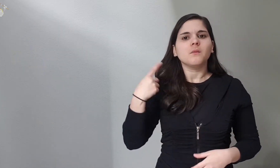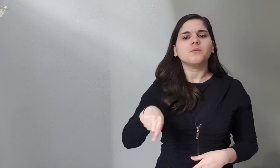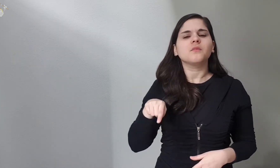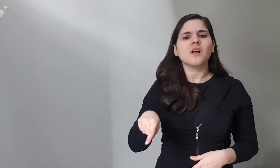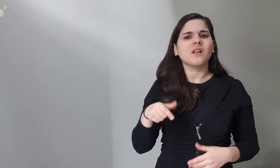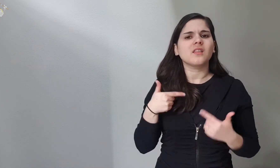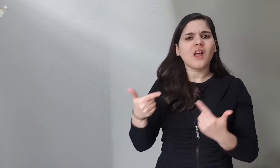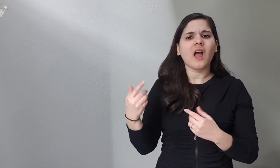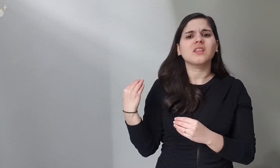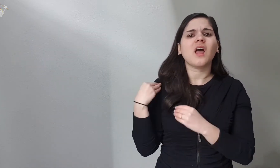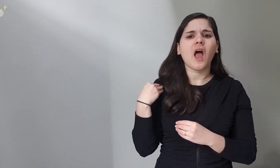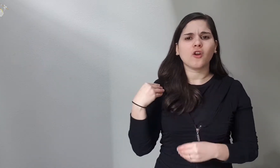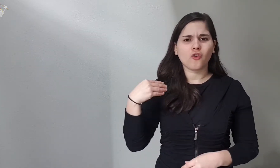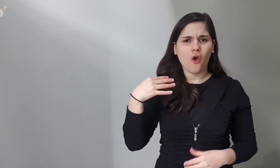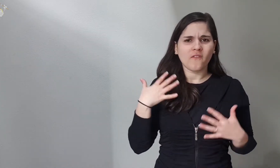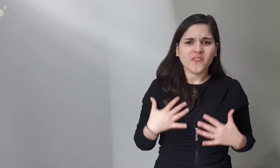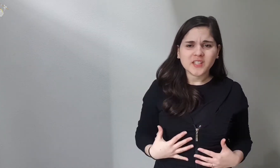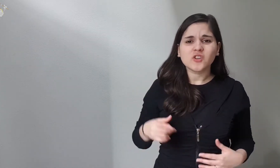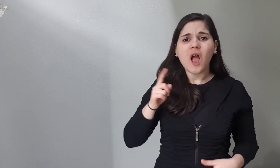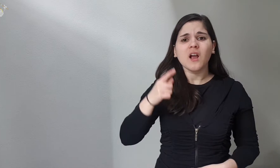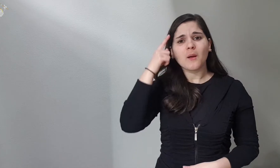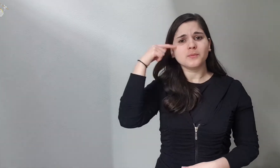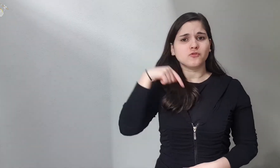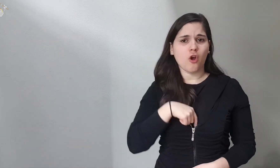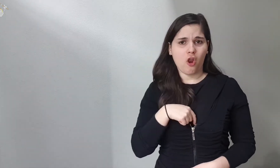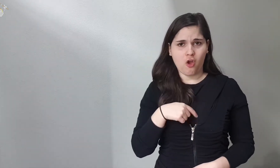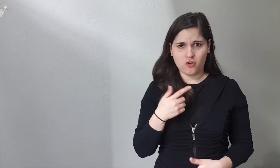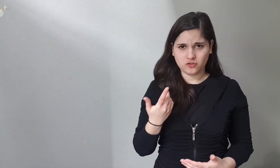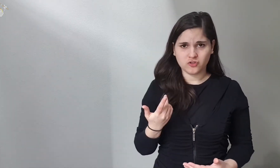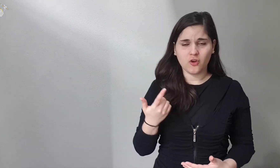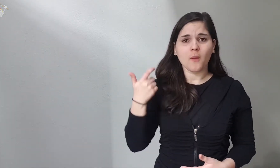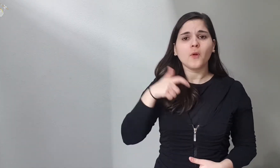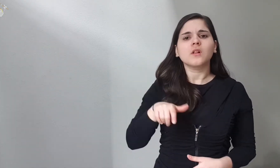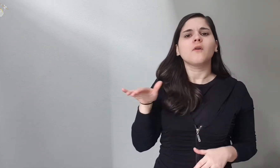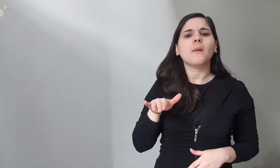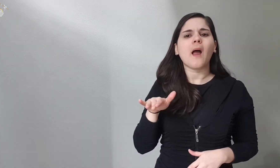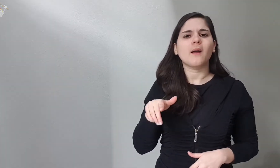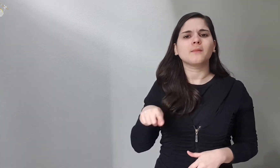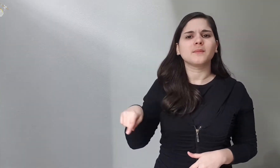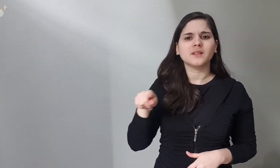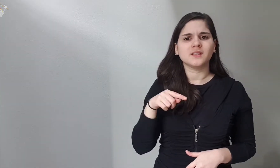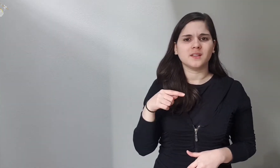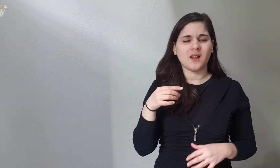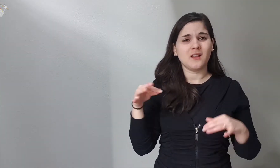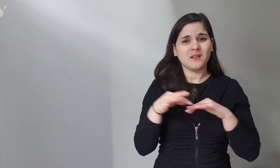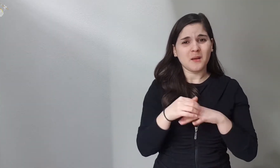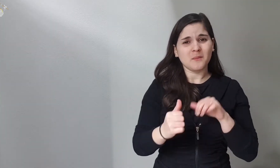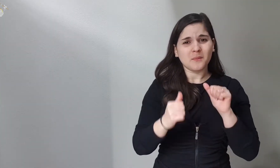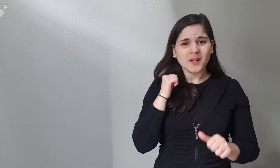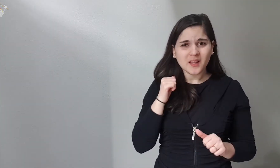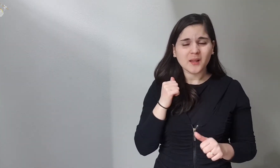This can be physical and psychological damage because girls in early marriage